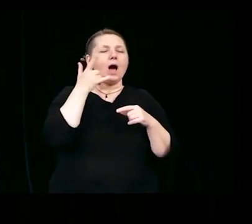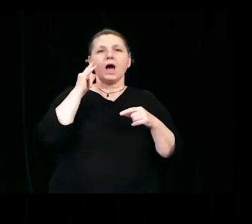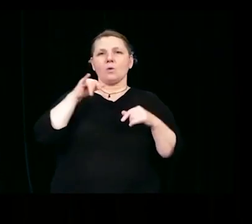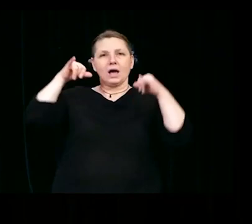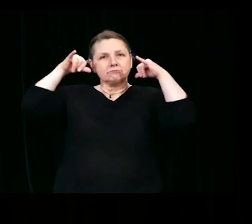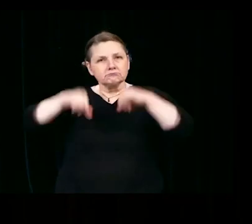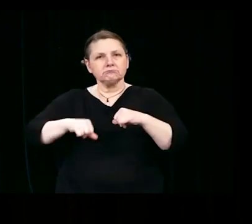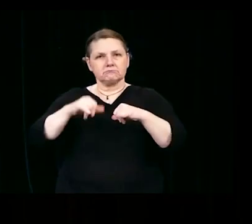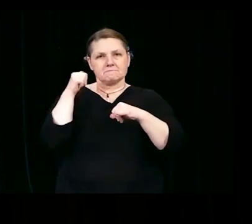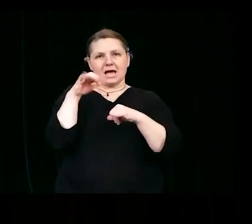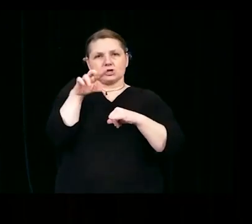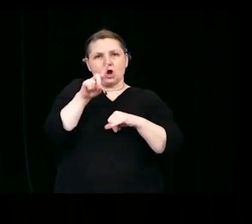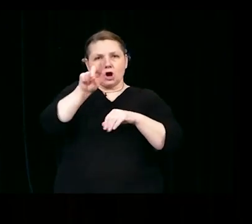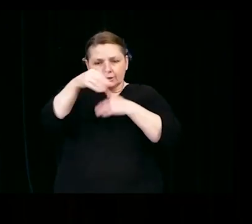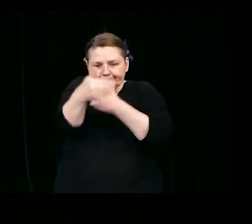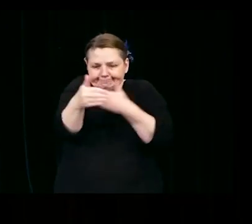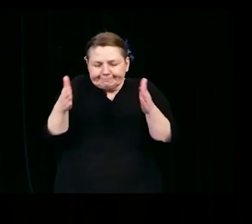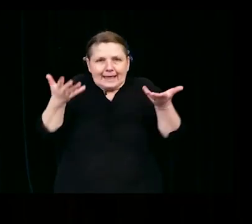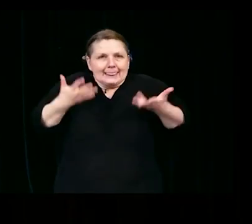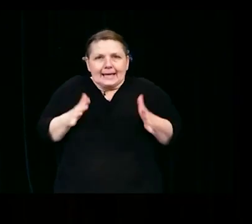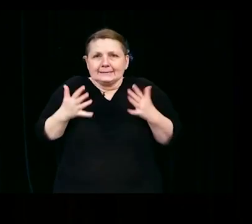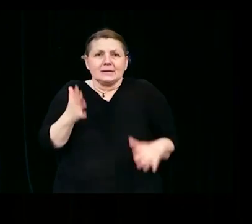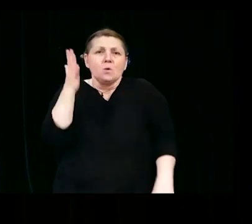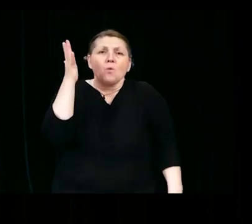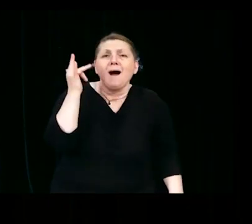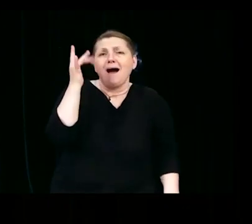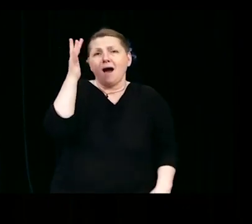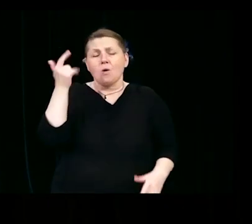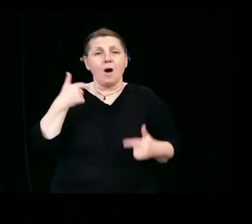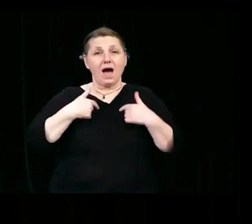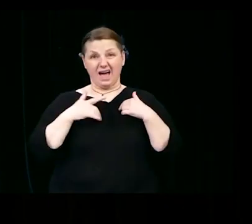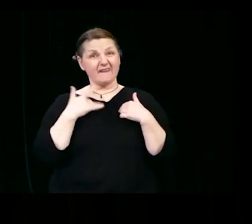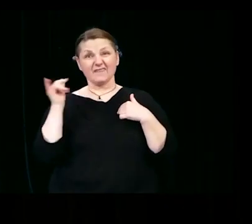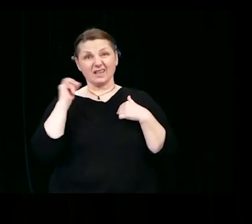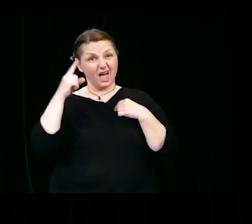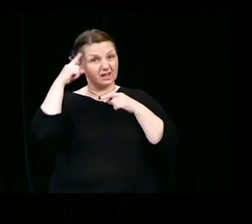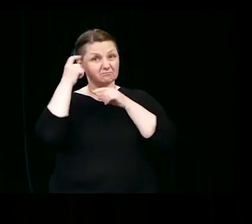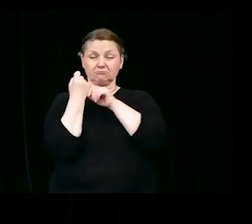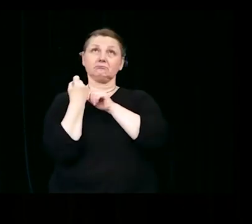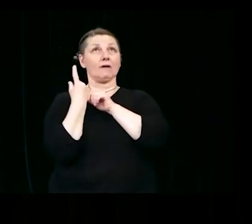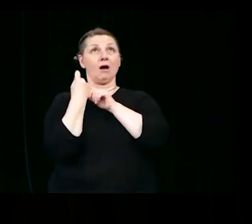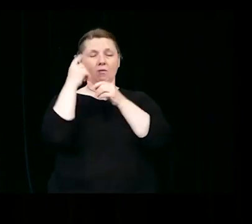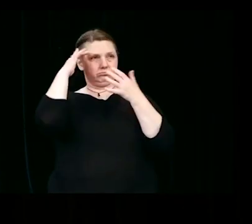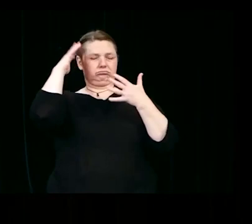our pretty bare backyard. I thought I just might lose my mind.